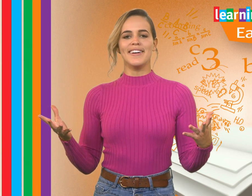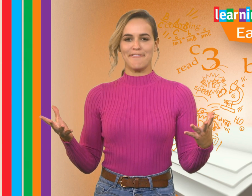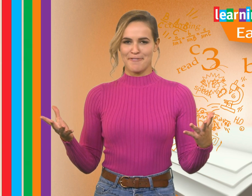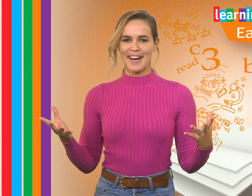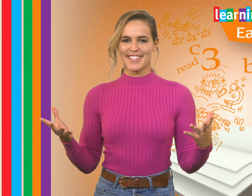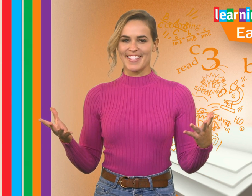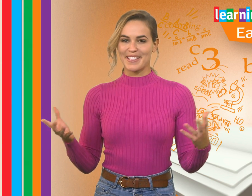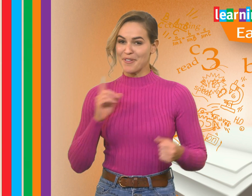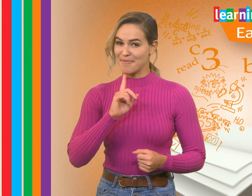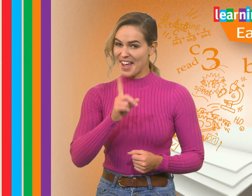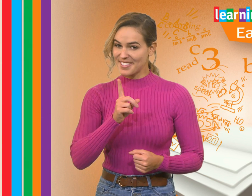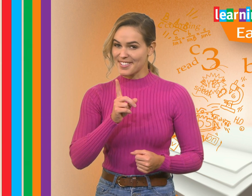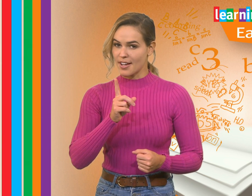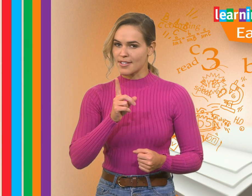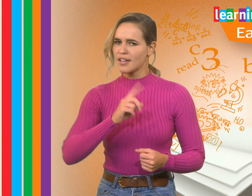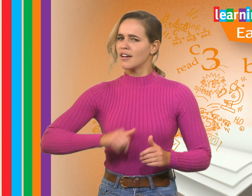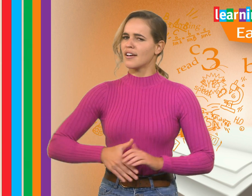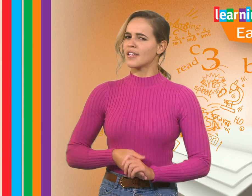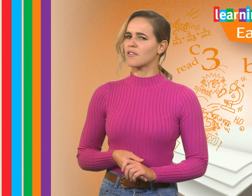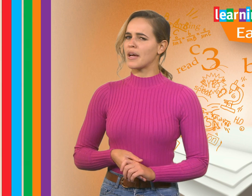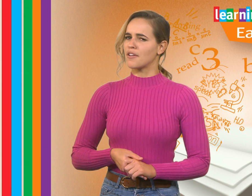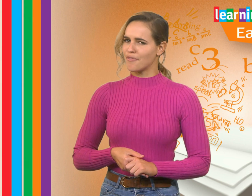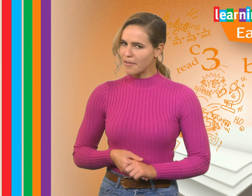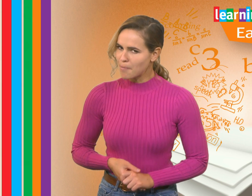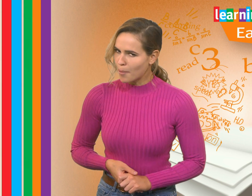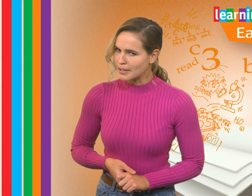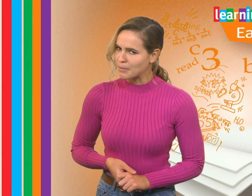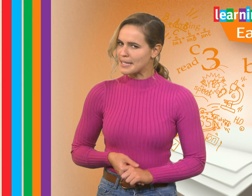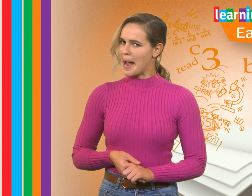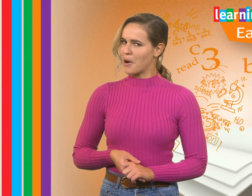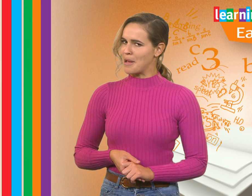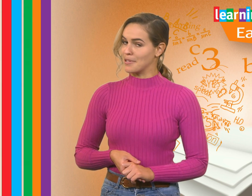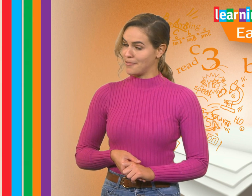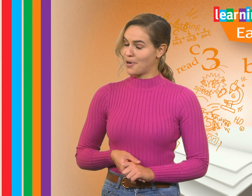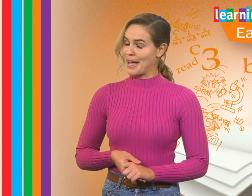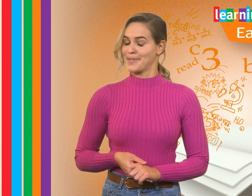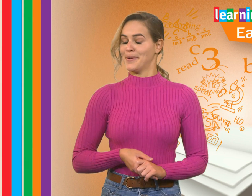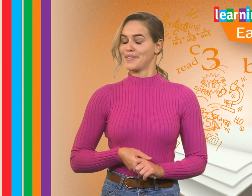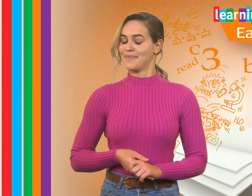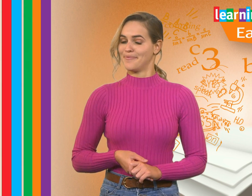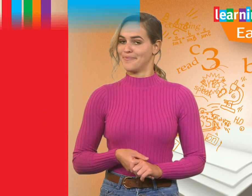If you master these movement exercises, it'll make you very popular, with the adult members of your household.